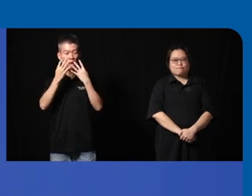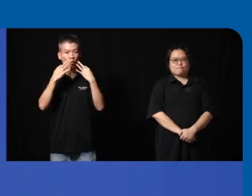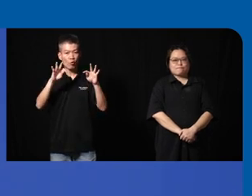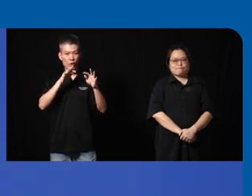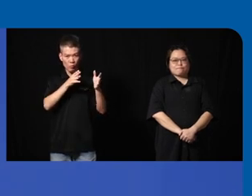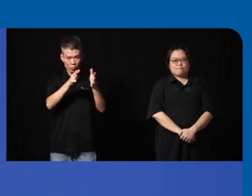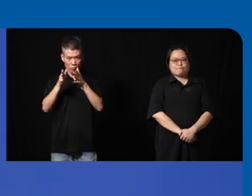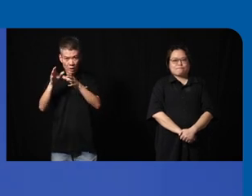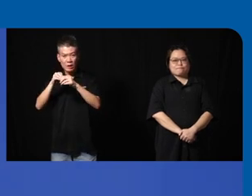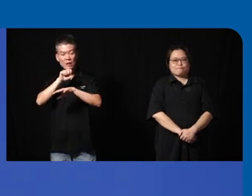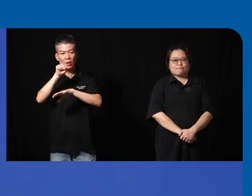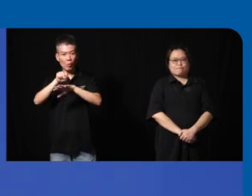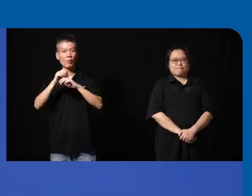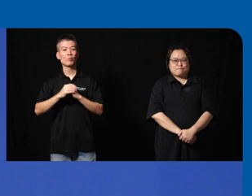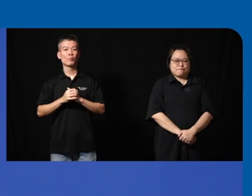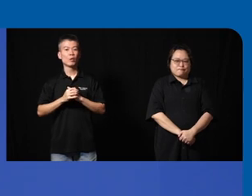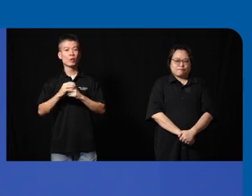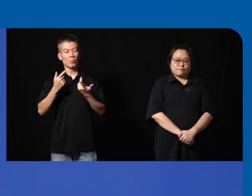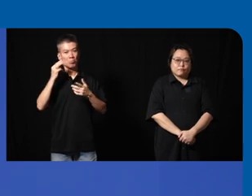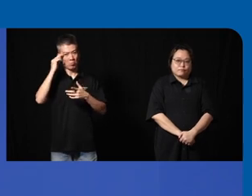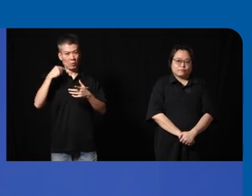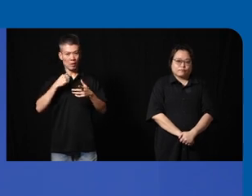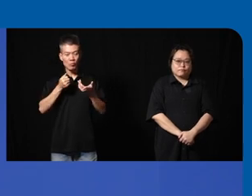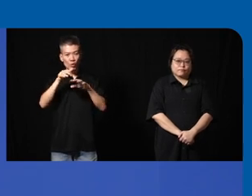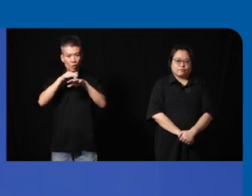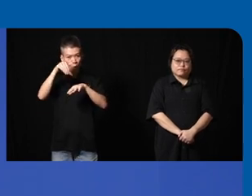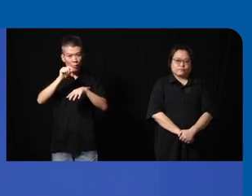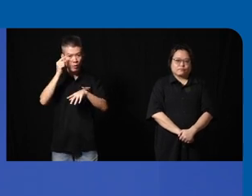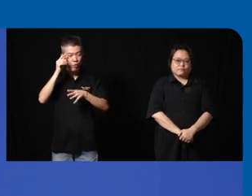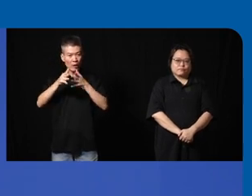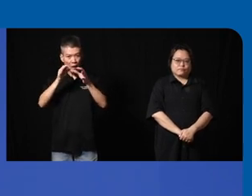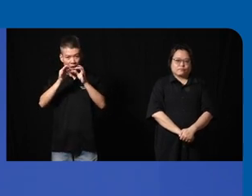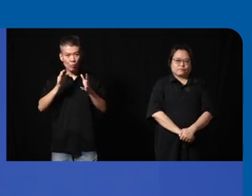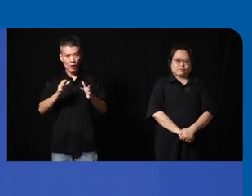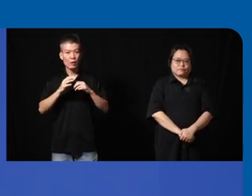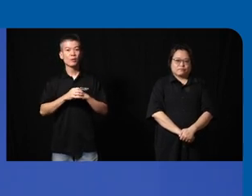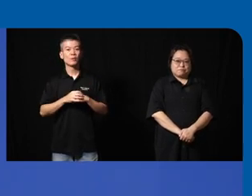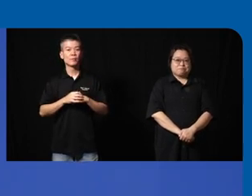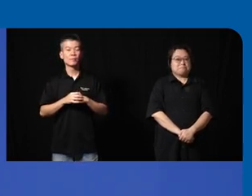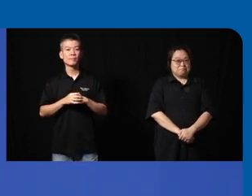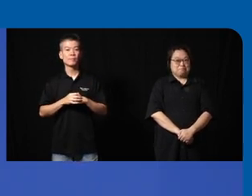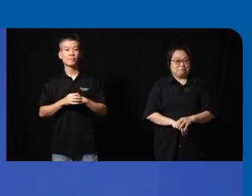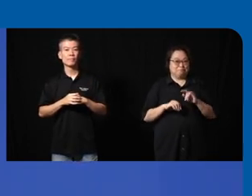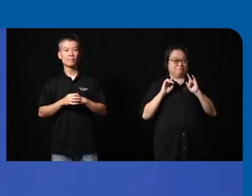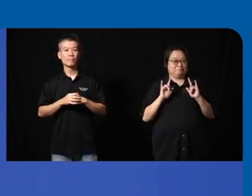around Singapore sorry I'm going mindful of myself to slow down a bit for sign interpretor and thank